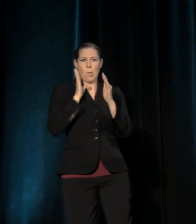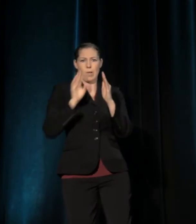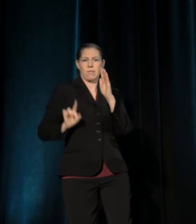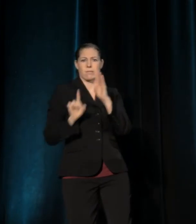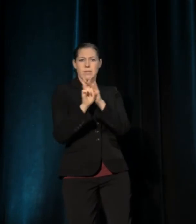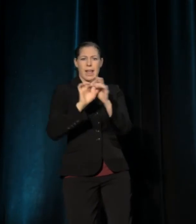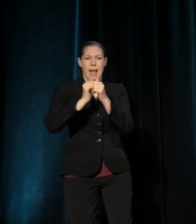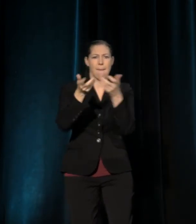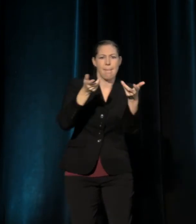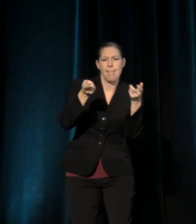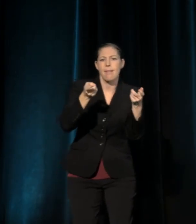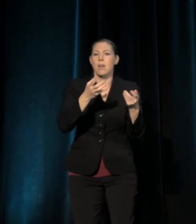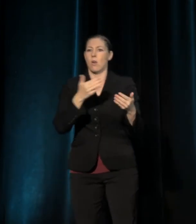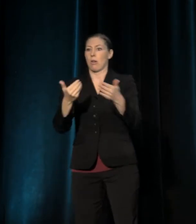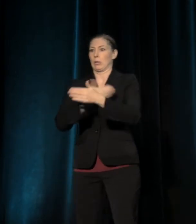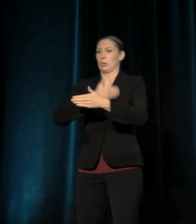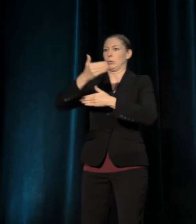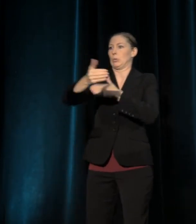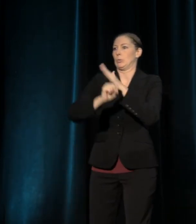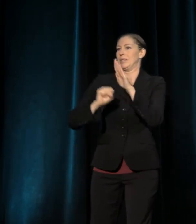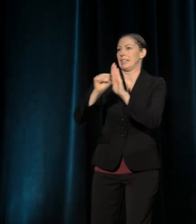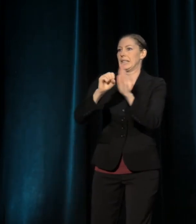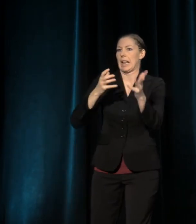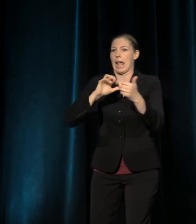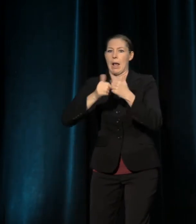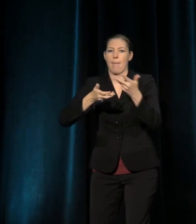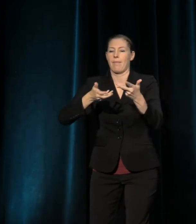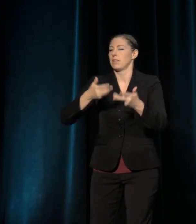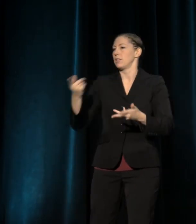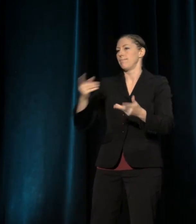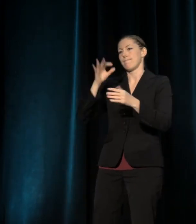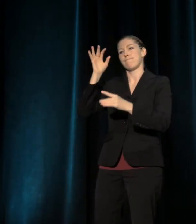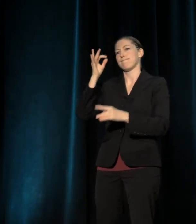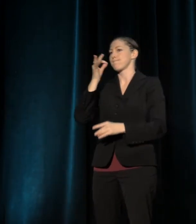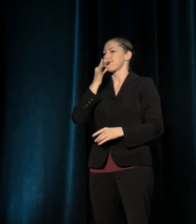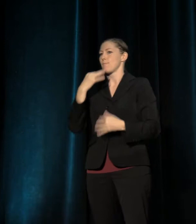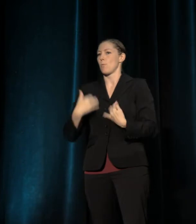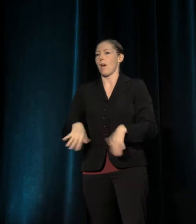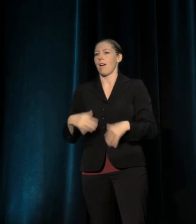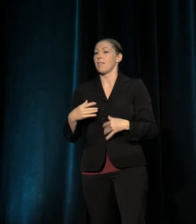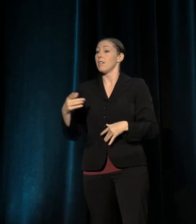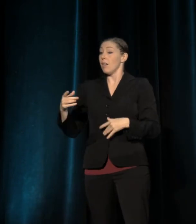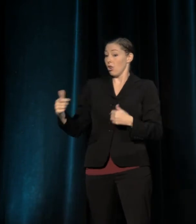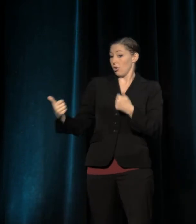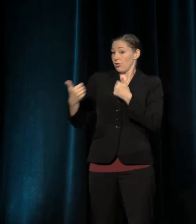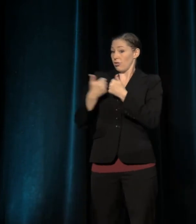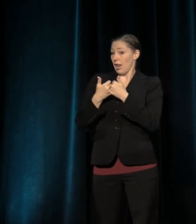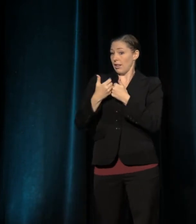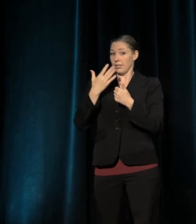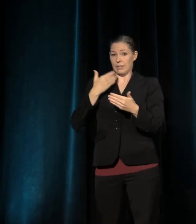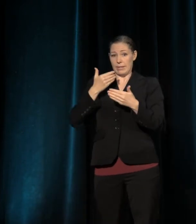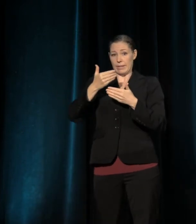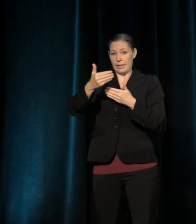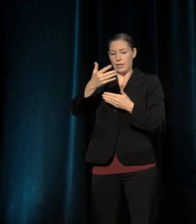As a leader, Susie is constantly vigilant about the challenges and opportunities ahead, both for her company and for the industry on the whole.